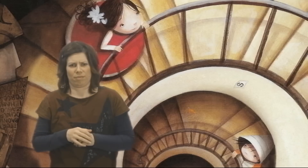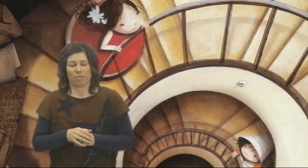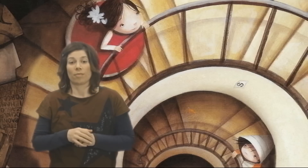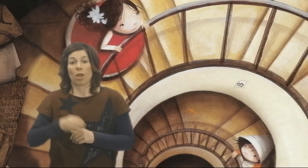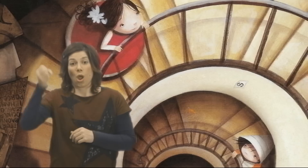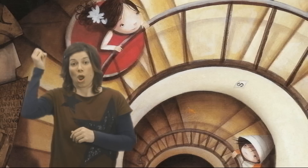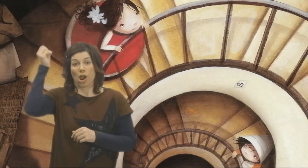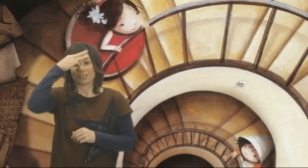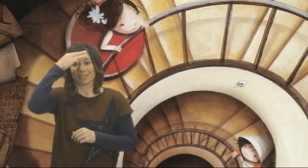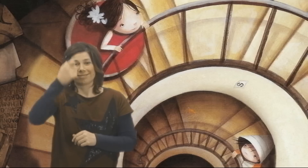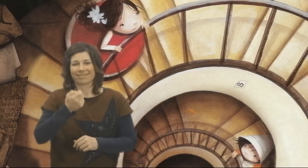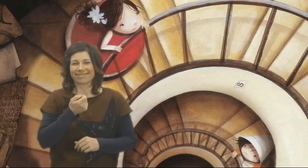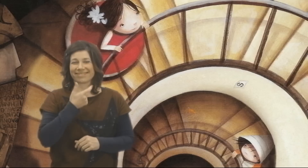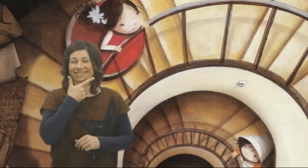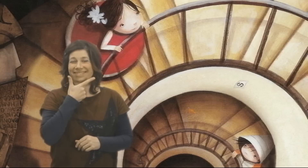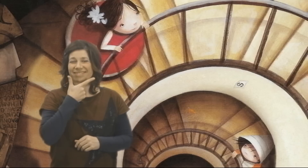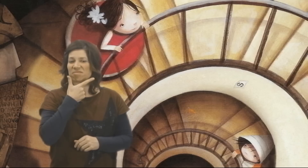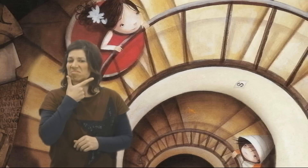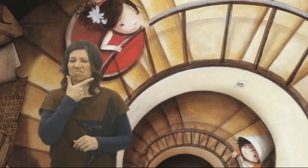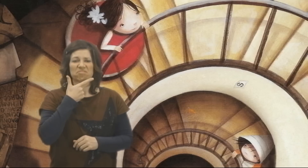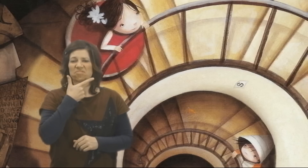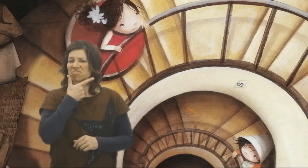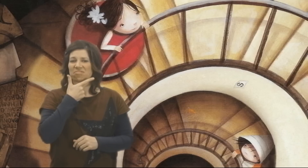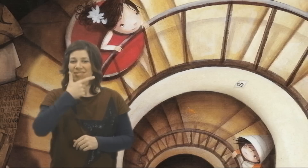Oscar doesn´t smile.